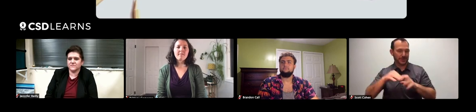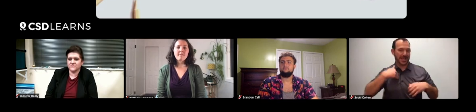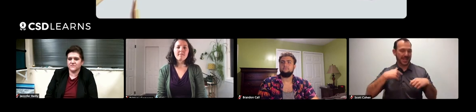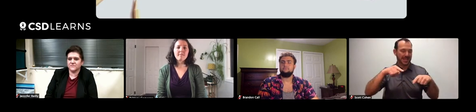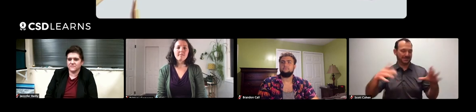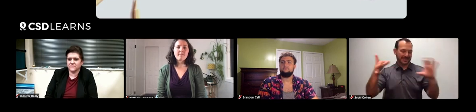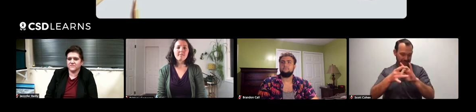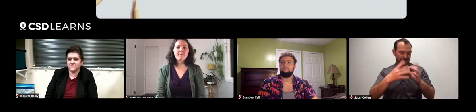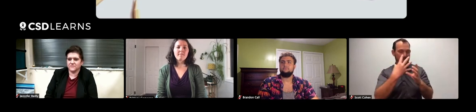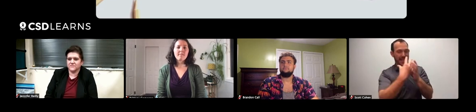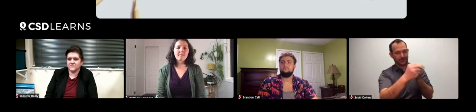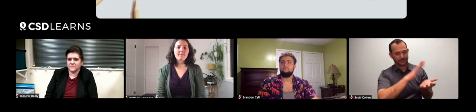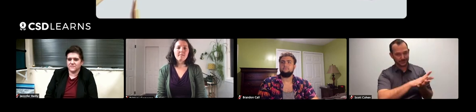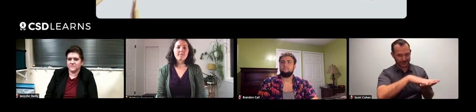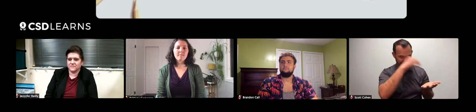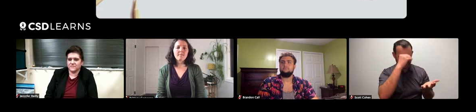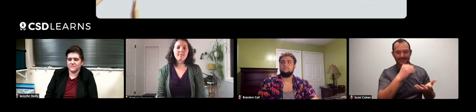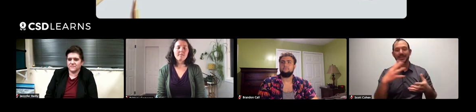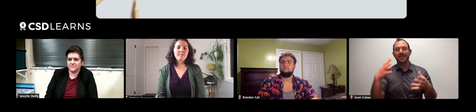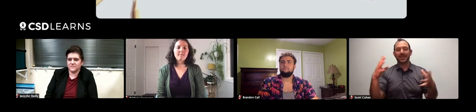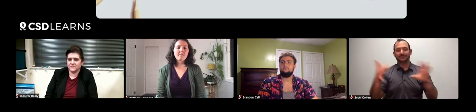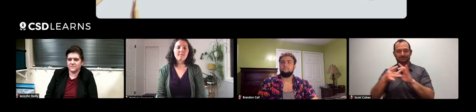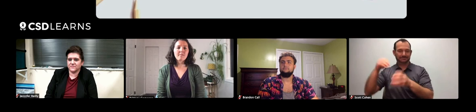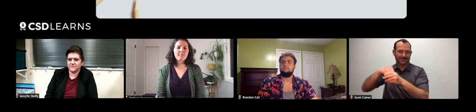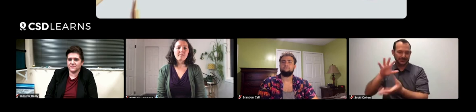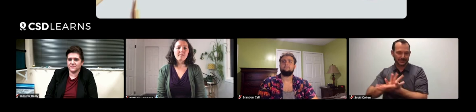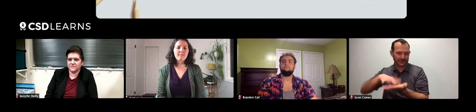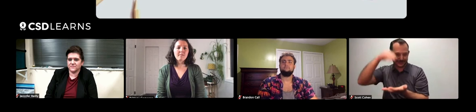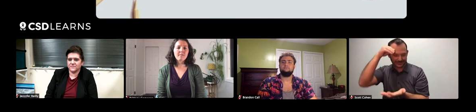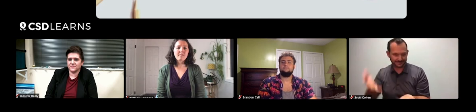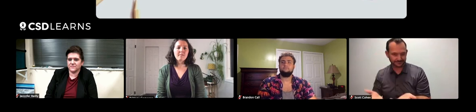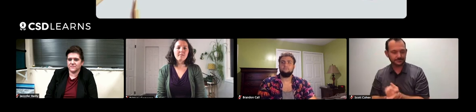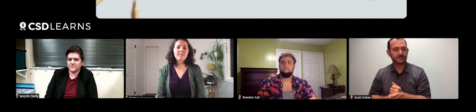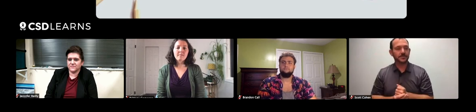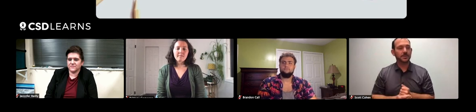to have that connection out of school in real life, and also in school.